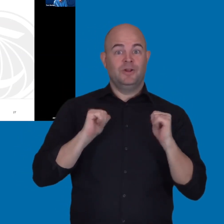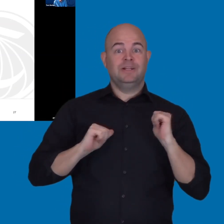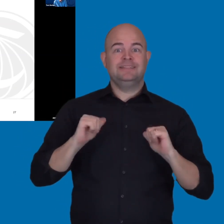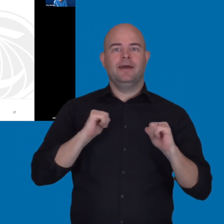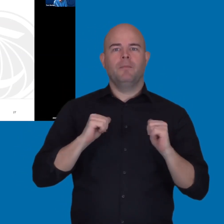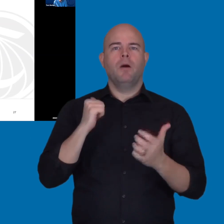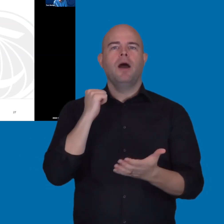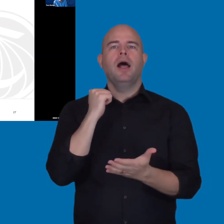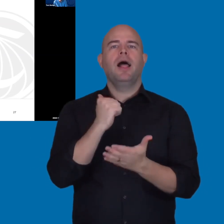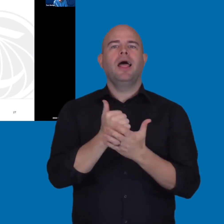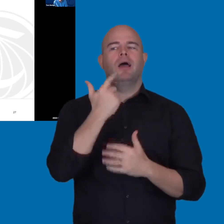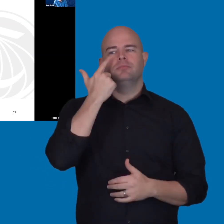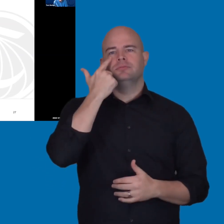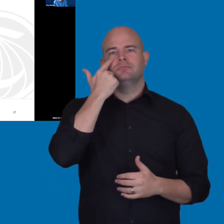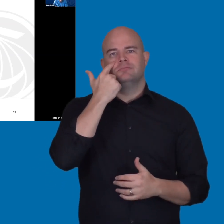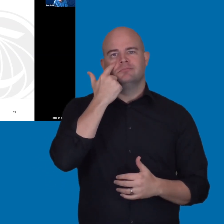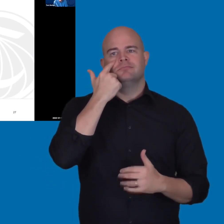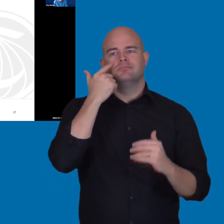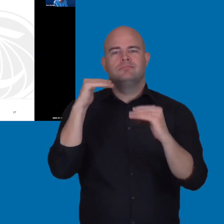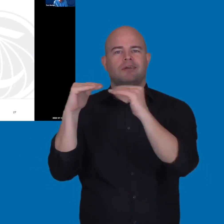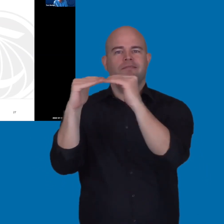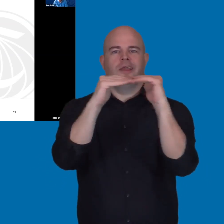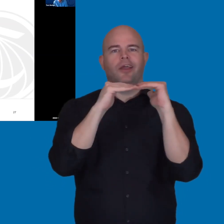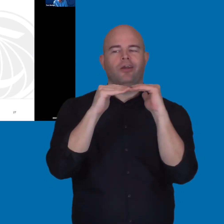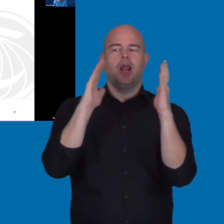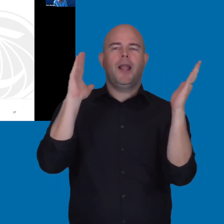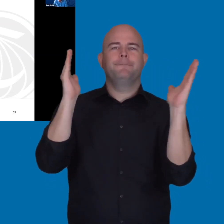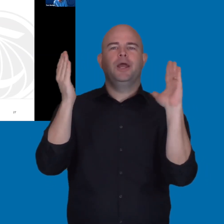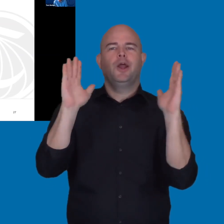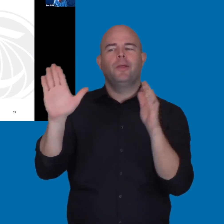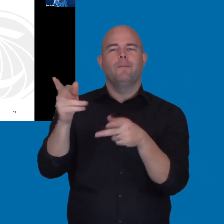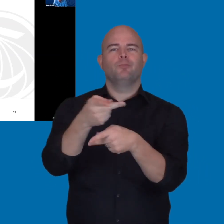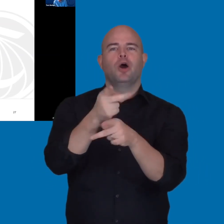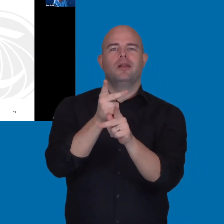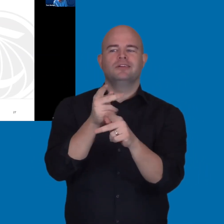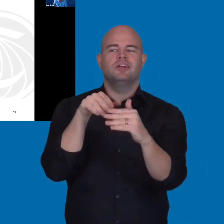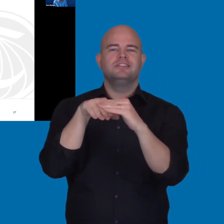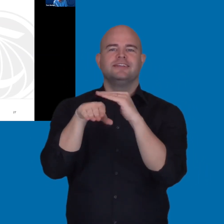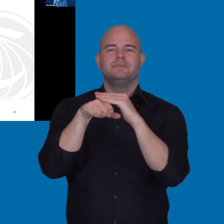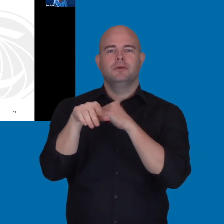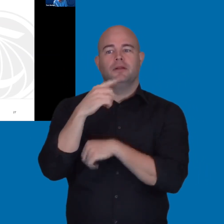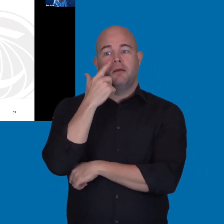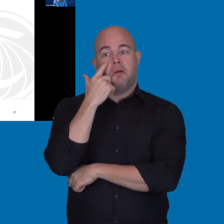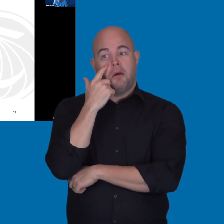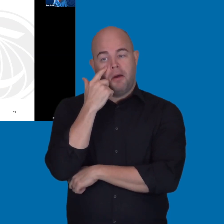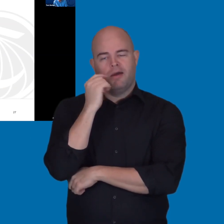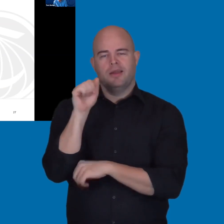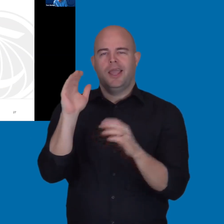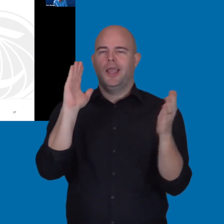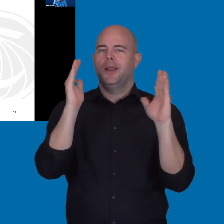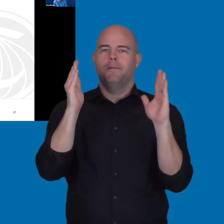that live vendor demo really evens the playing field and makes it much easier to compare products and their accessibility.